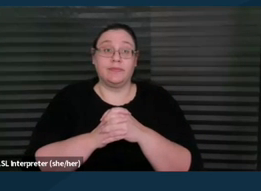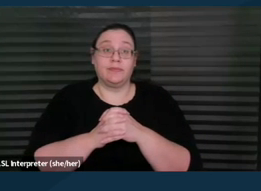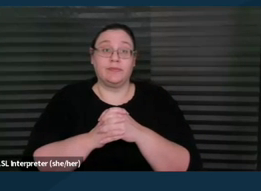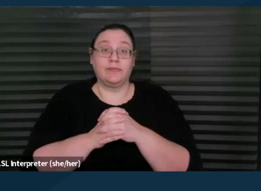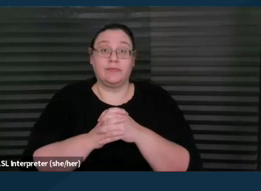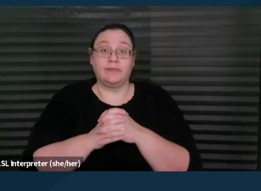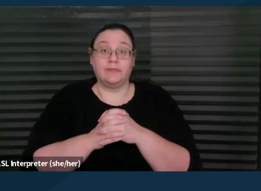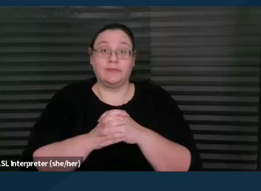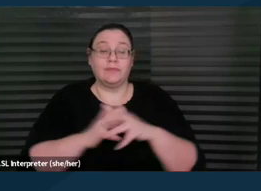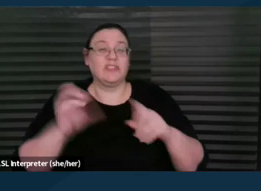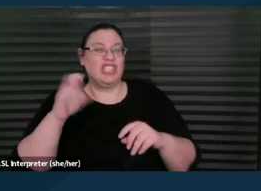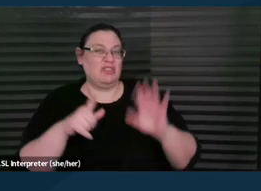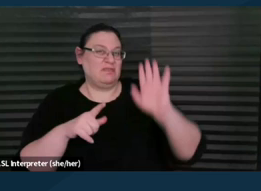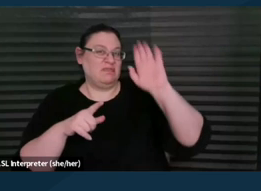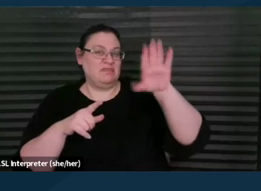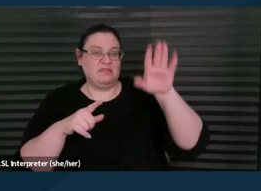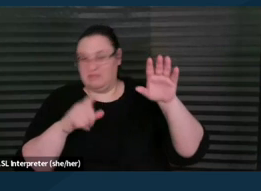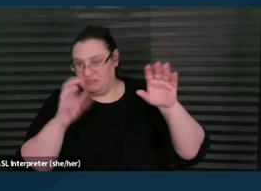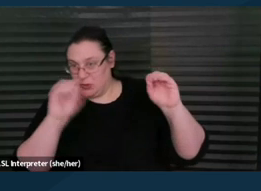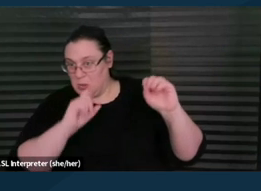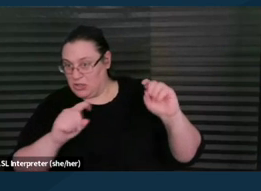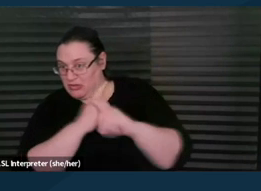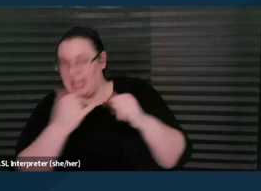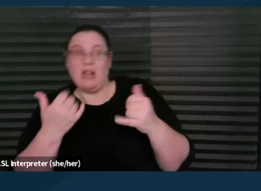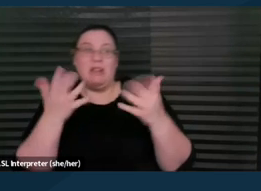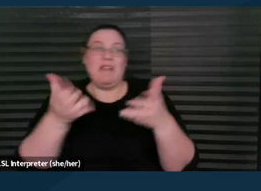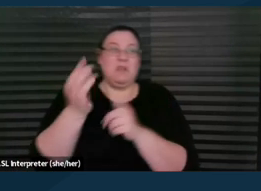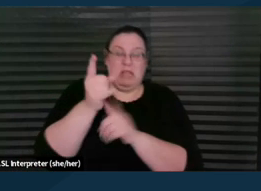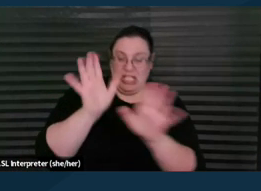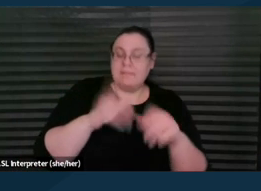You know, I just wanna, since there aren't any questions right now, we have a couple minutes, one thing that we didn't talk about